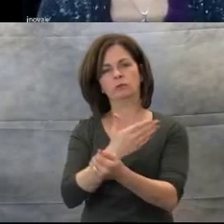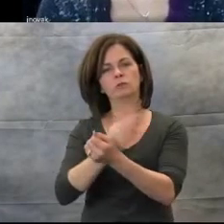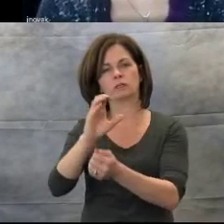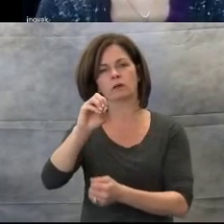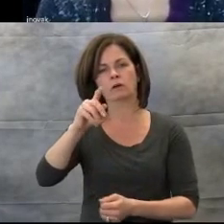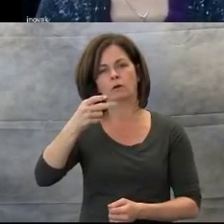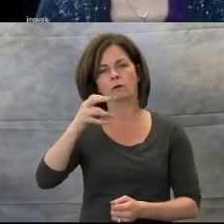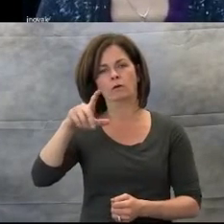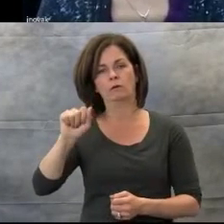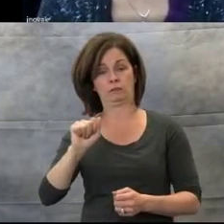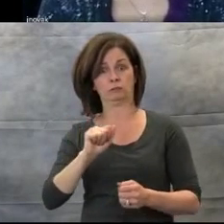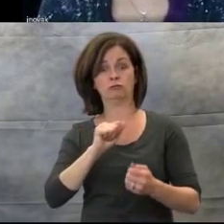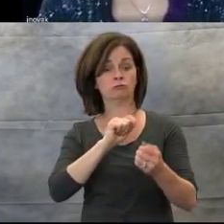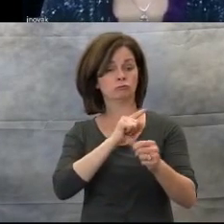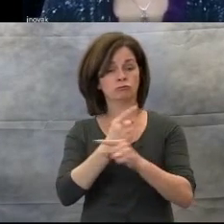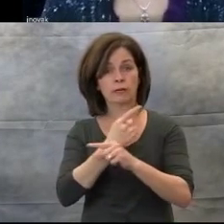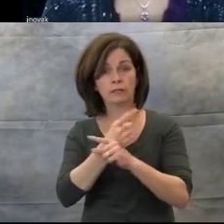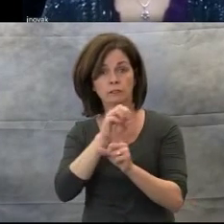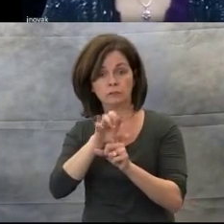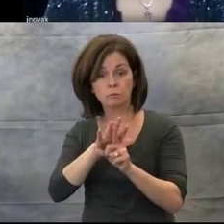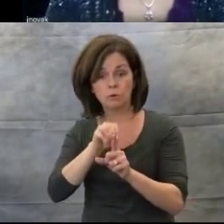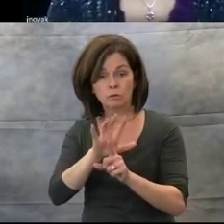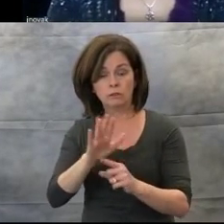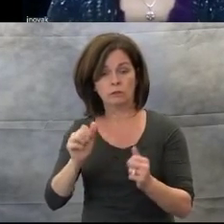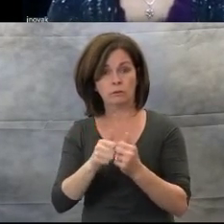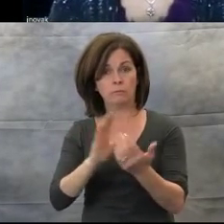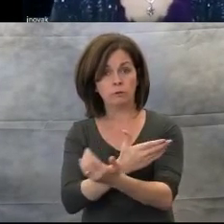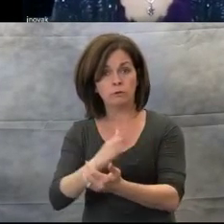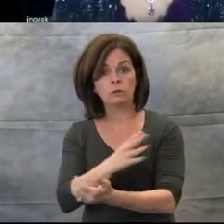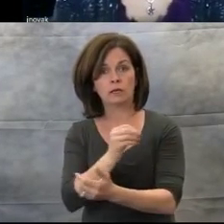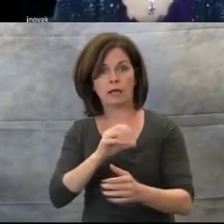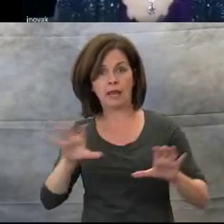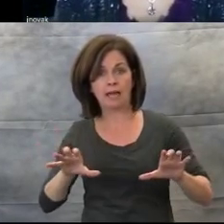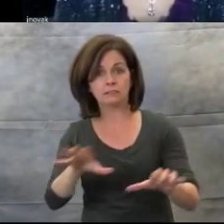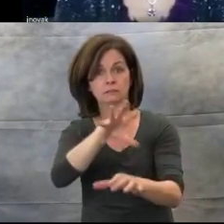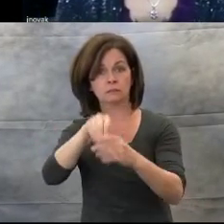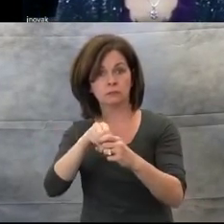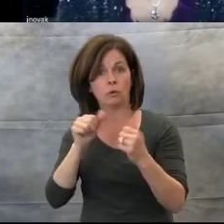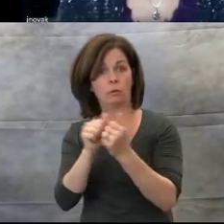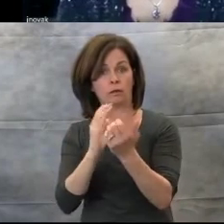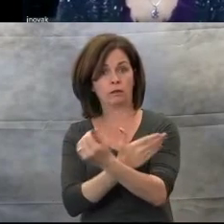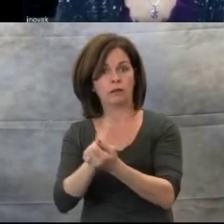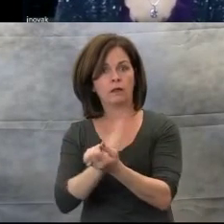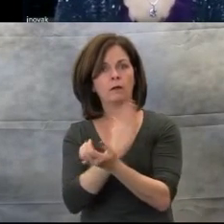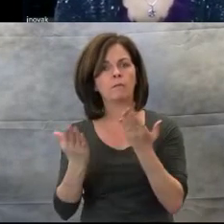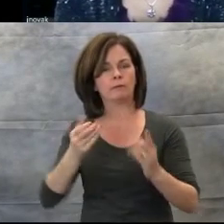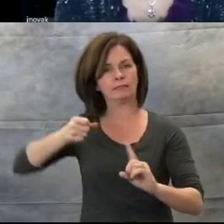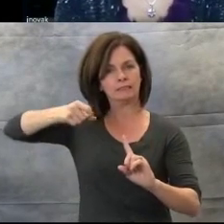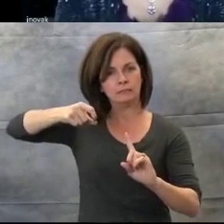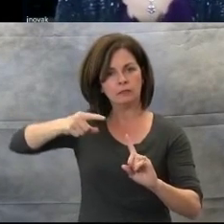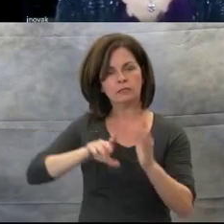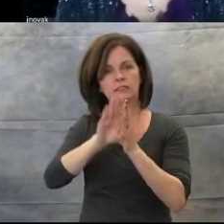active participation in music, may stimulate development of many different areas of the brain;